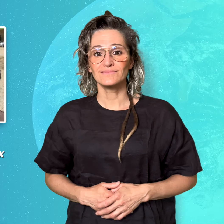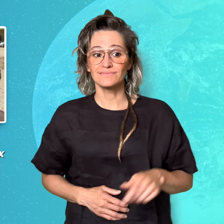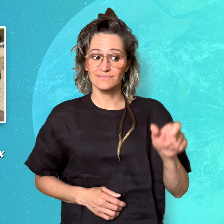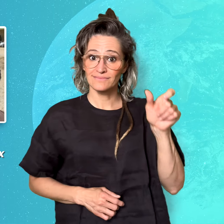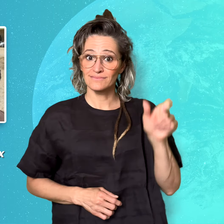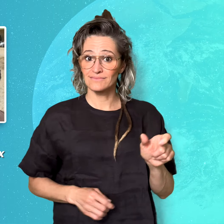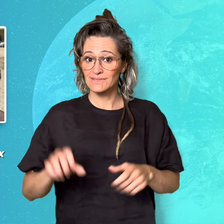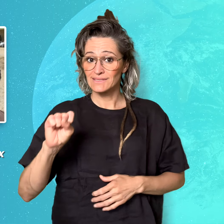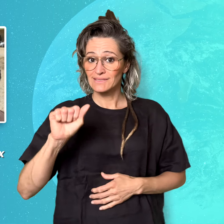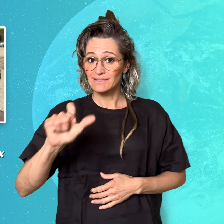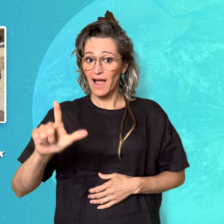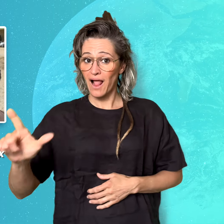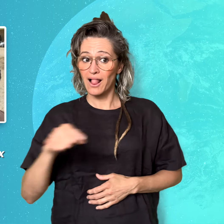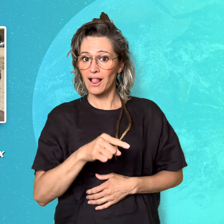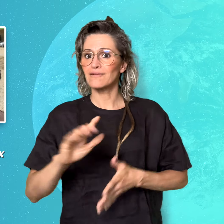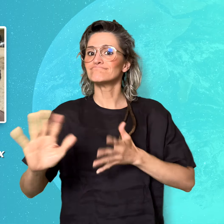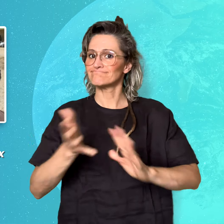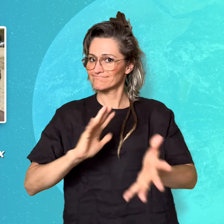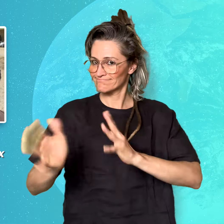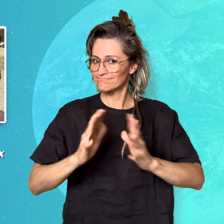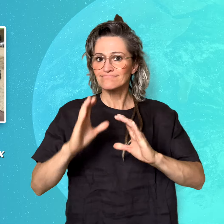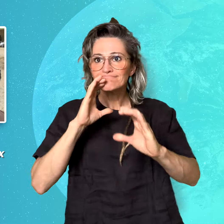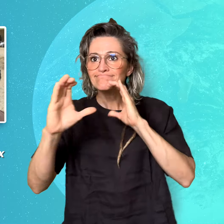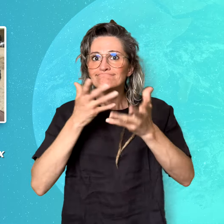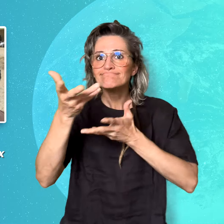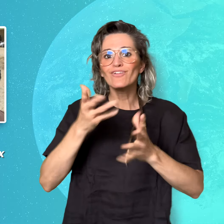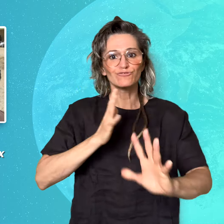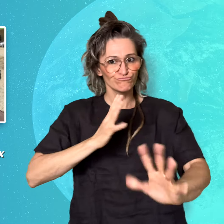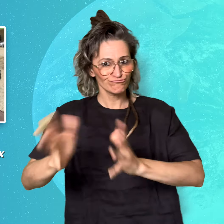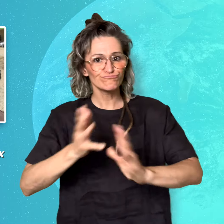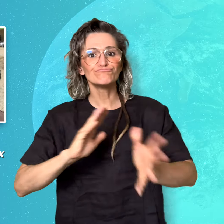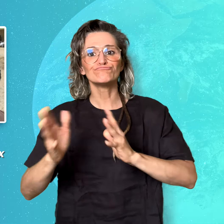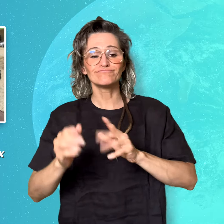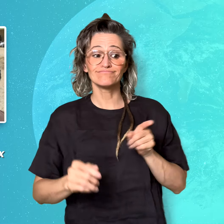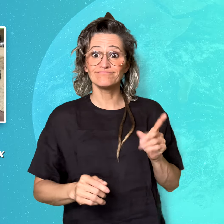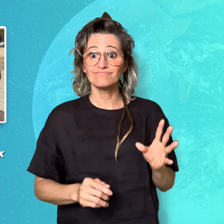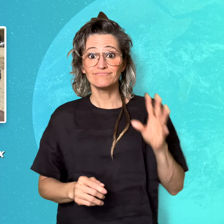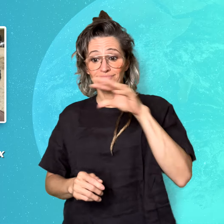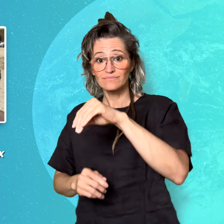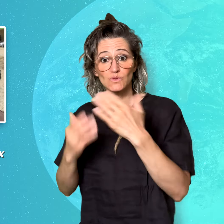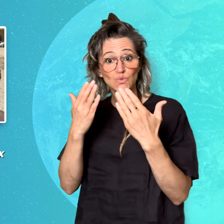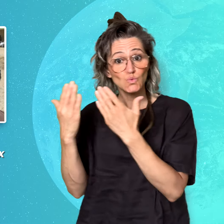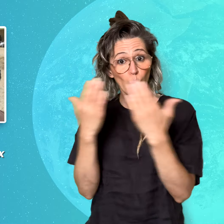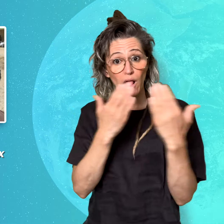Sall uses sign language to communicate. His teacher assistant